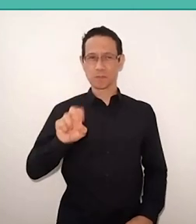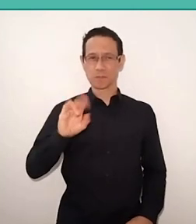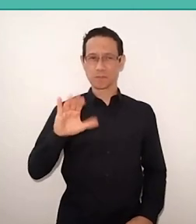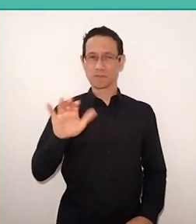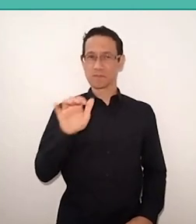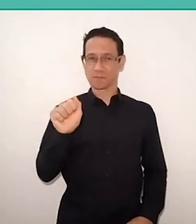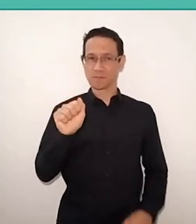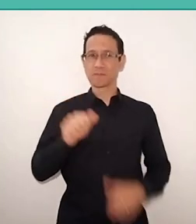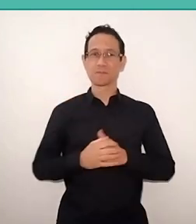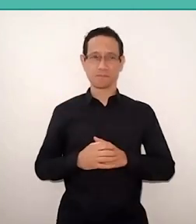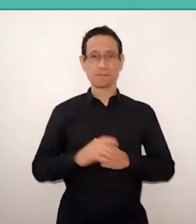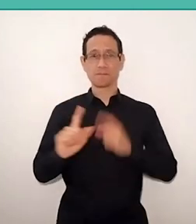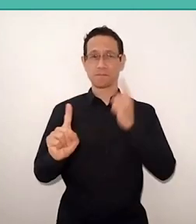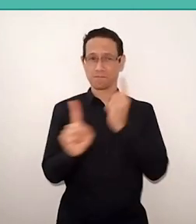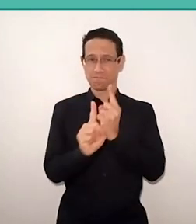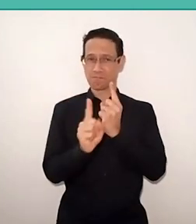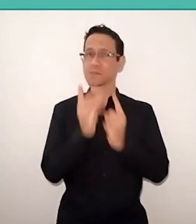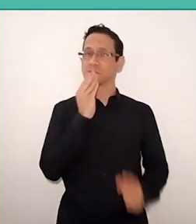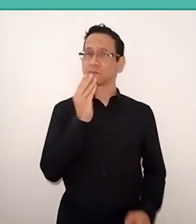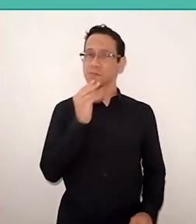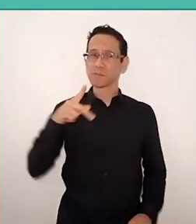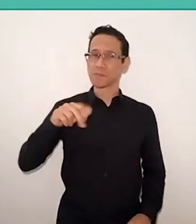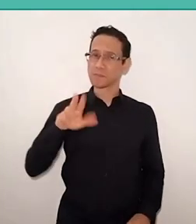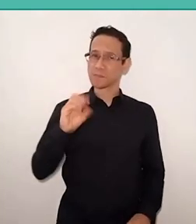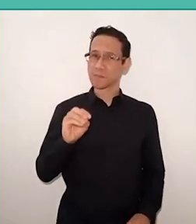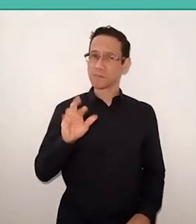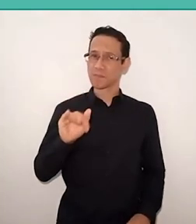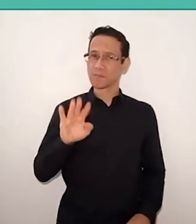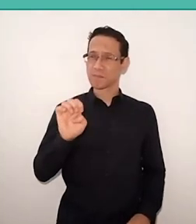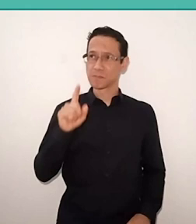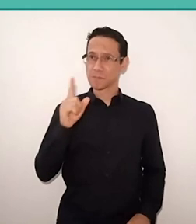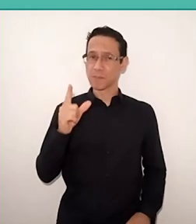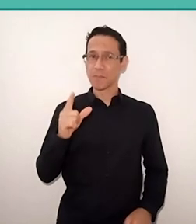I discovered Paulo Freire as the author for adult education.